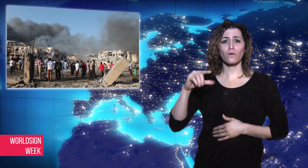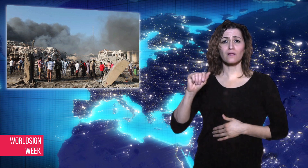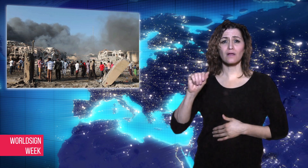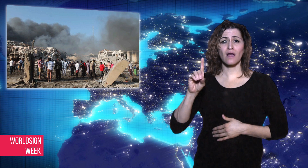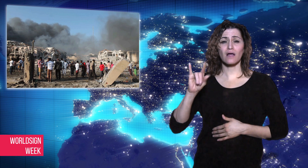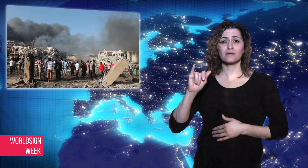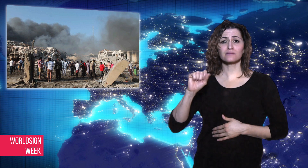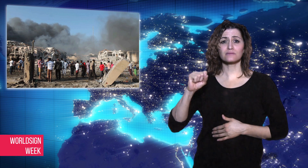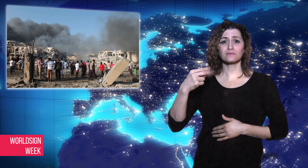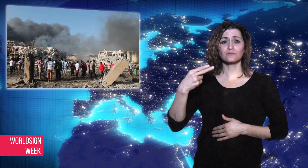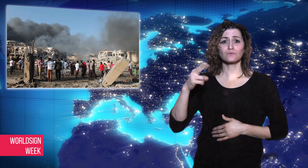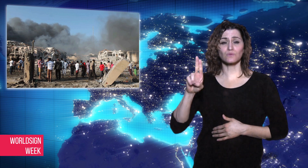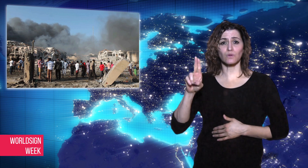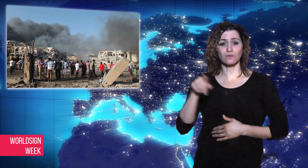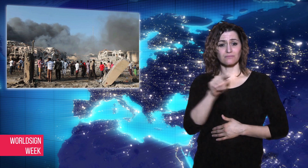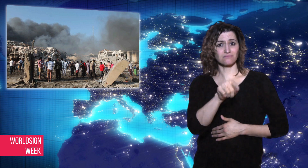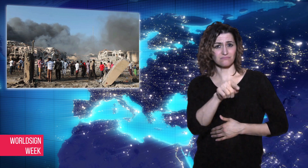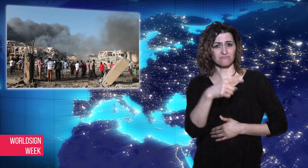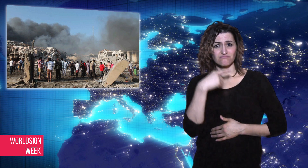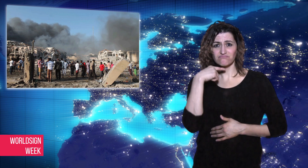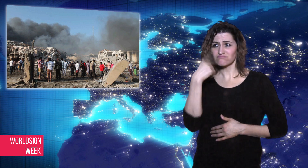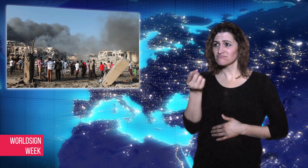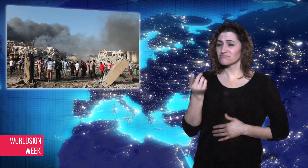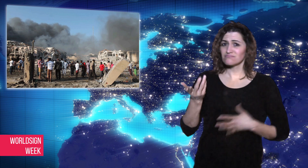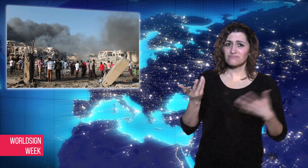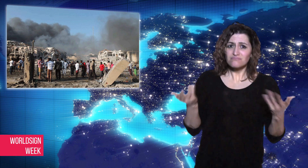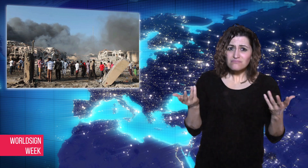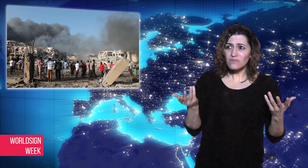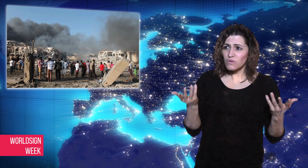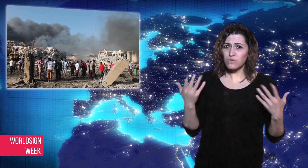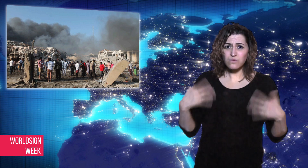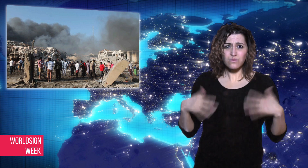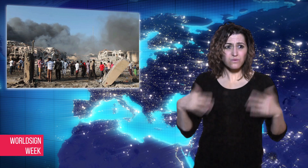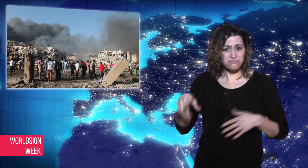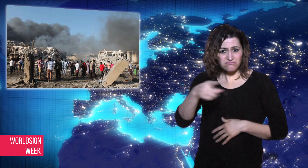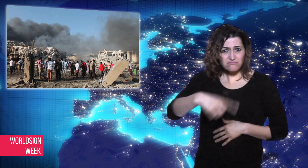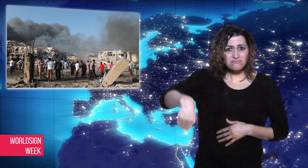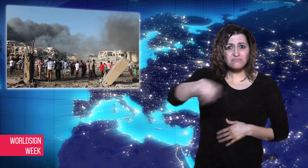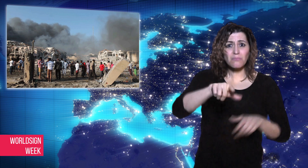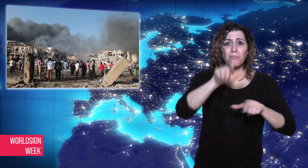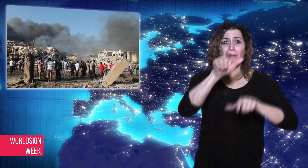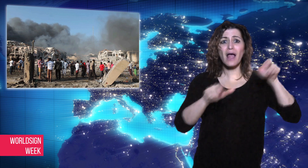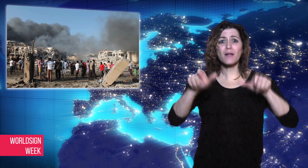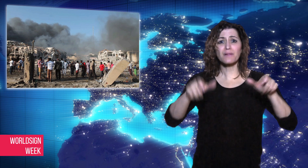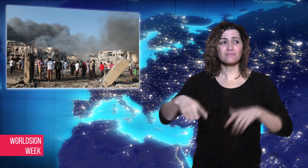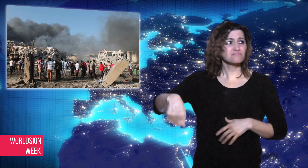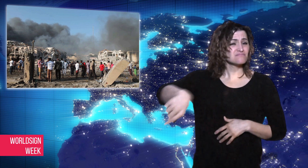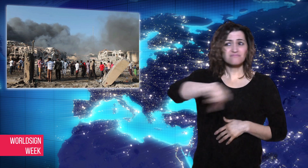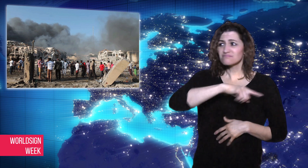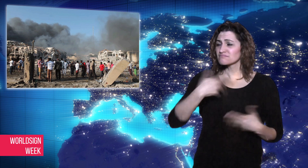hundreds now. Who is going